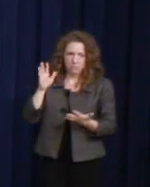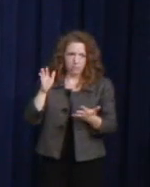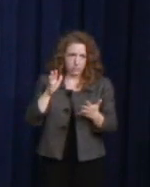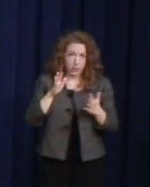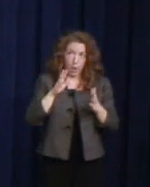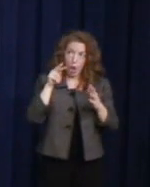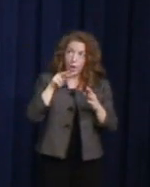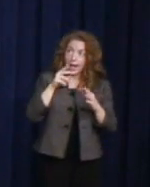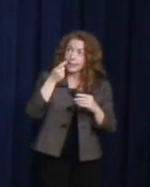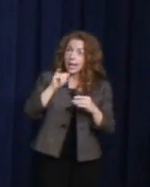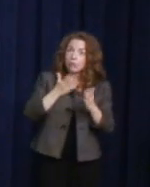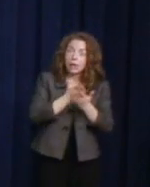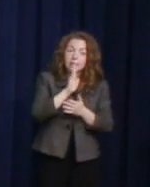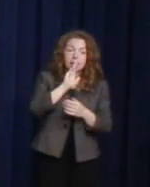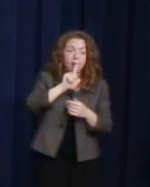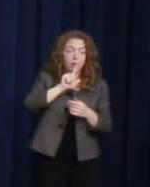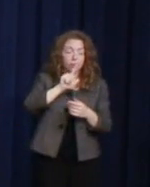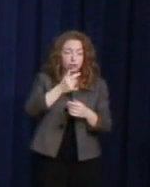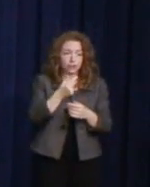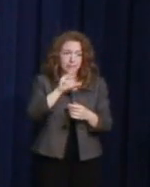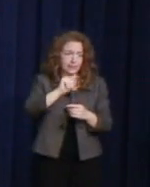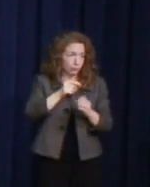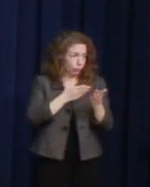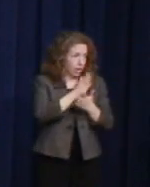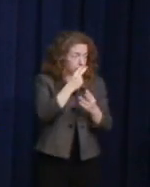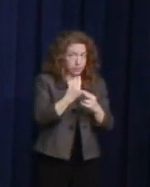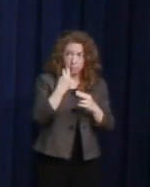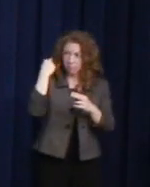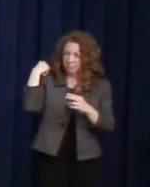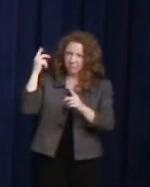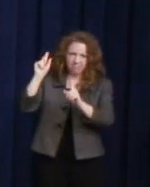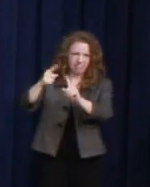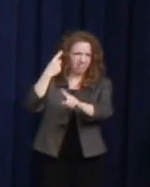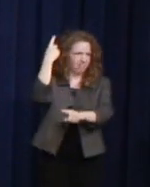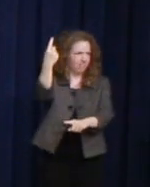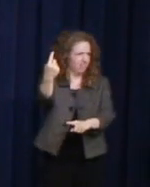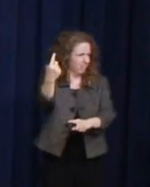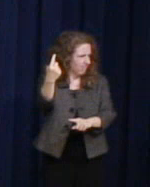LGBT rights, if it weren't for the President's leadership